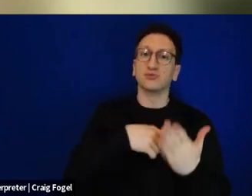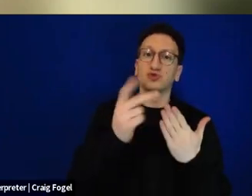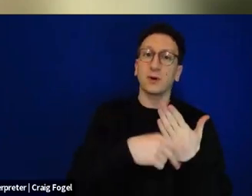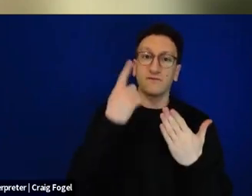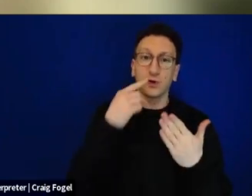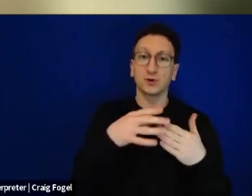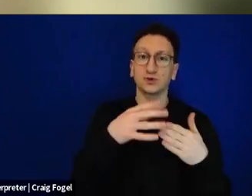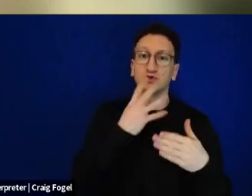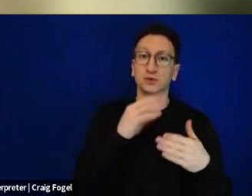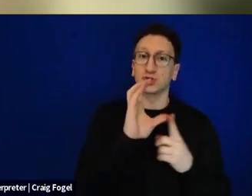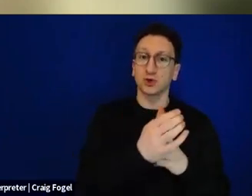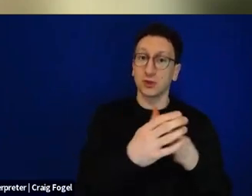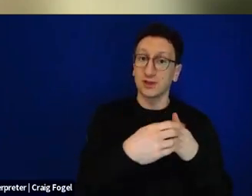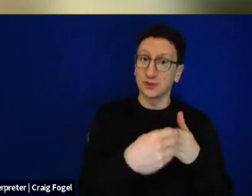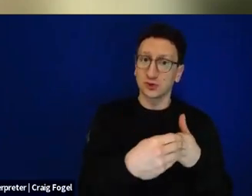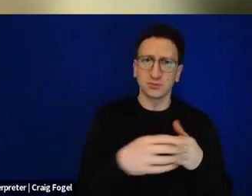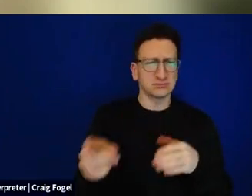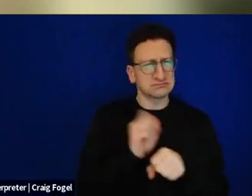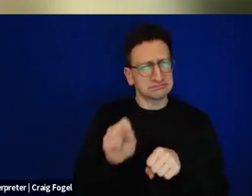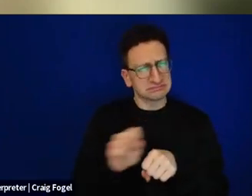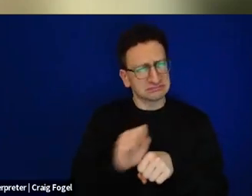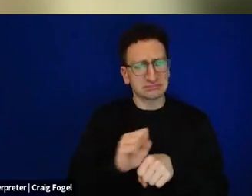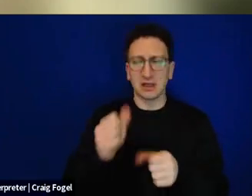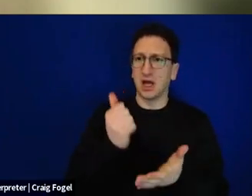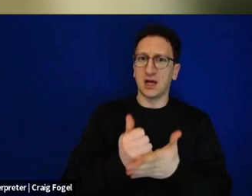He's done a lot. a lot to bring a sense of wisdom to a dark time.